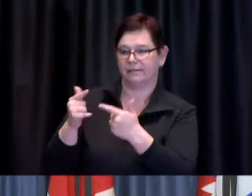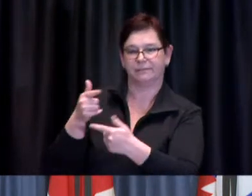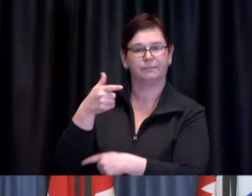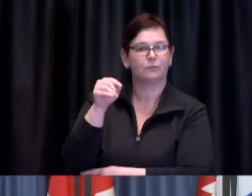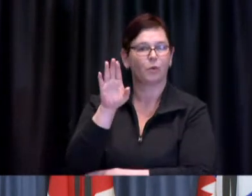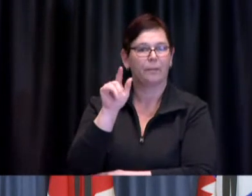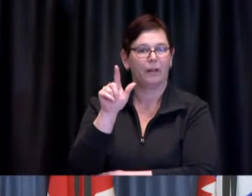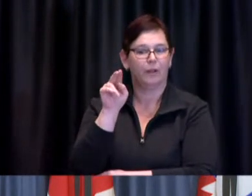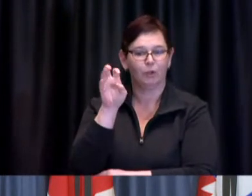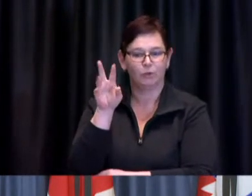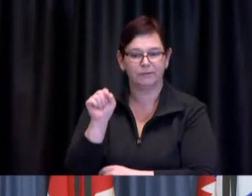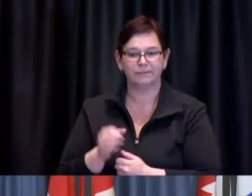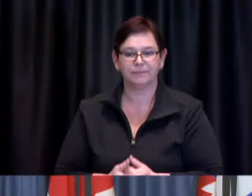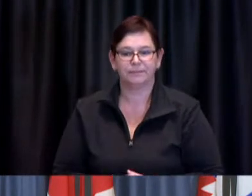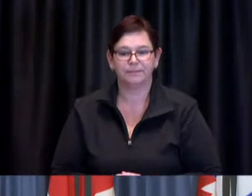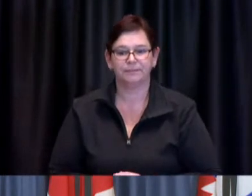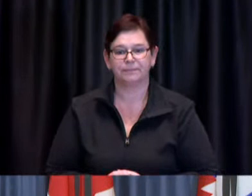Matt: Hi good morning good afternoon rather uh